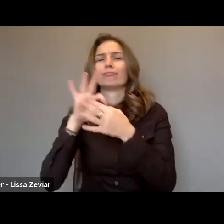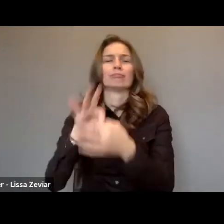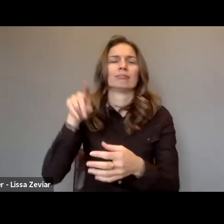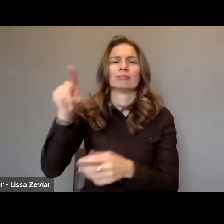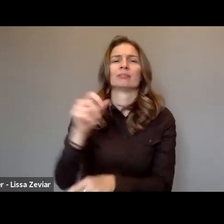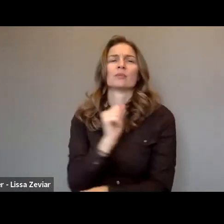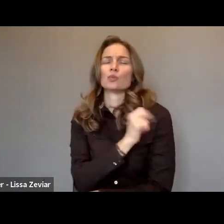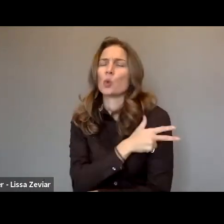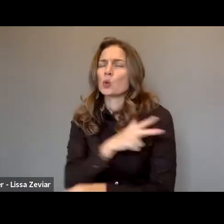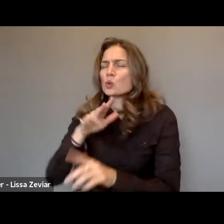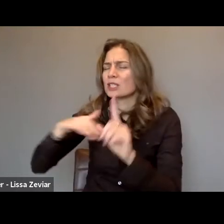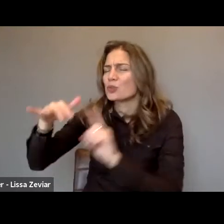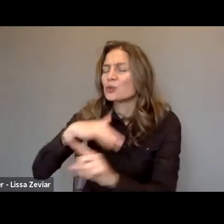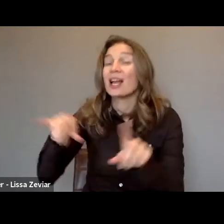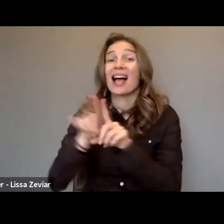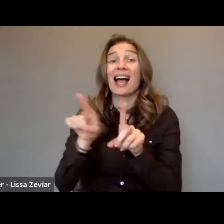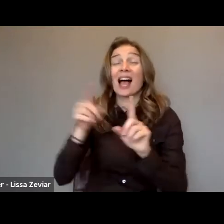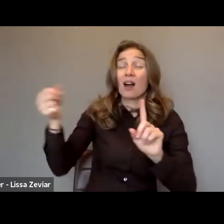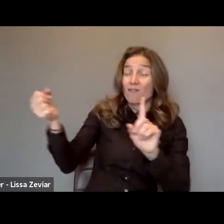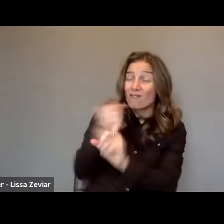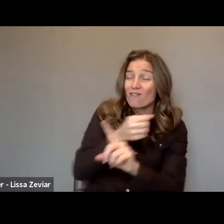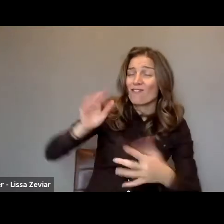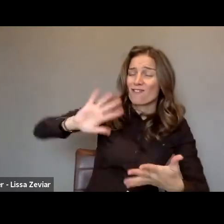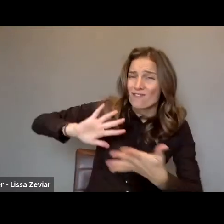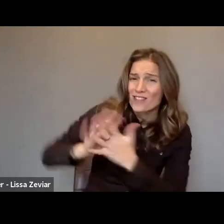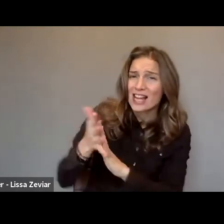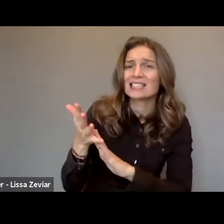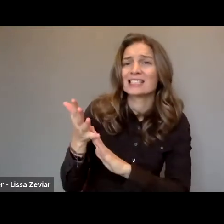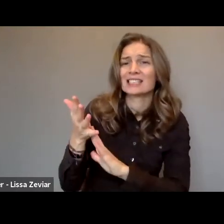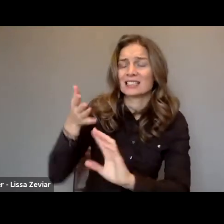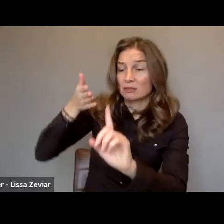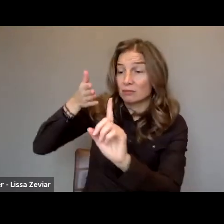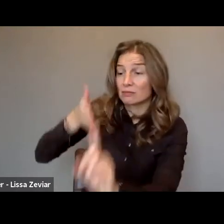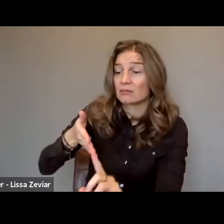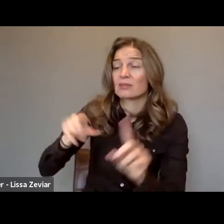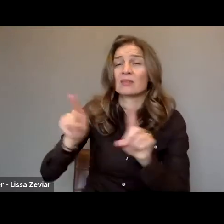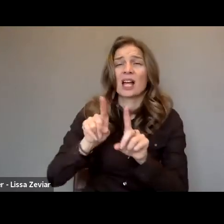the violence against women and the harmful practices against women